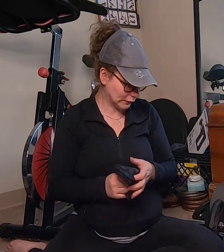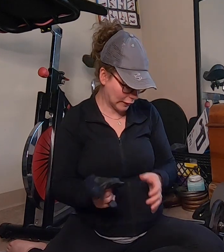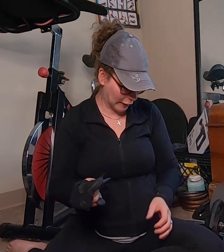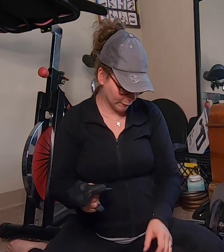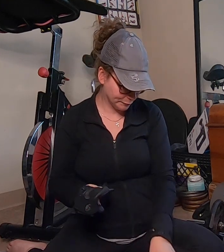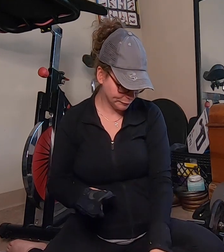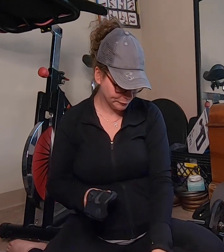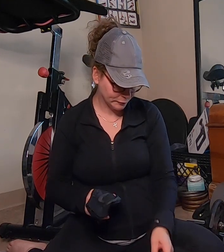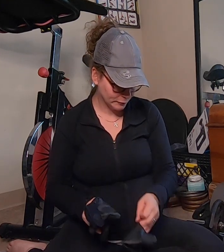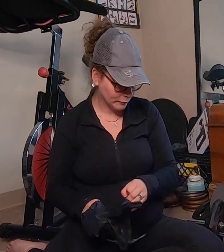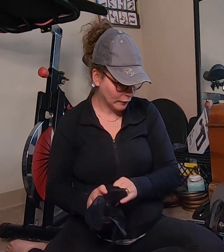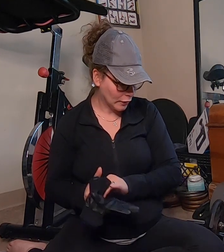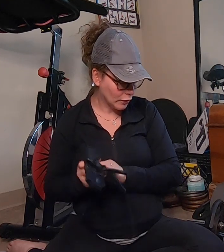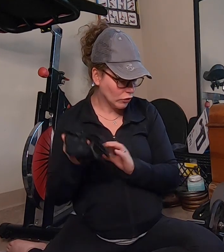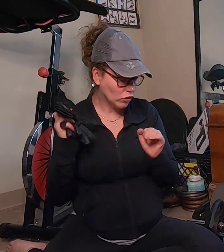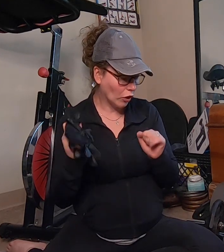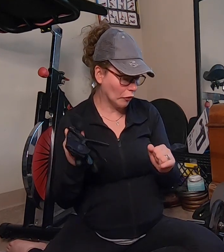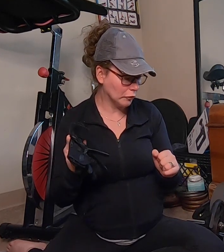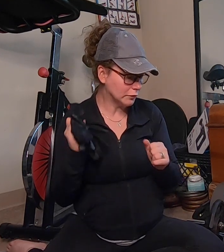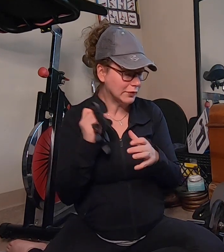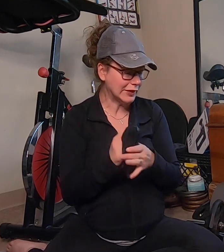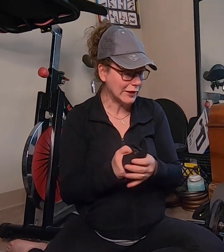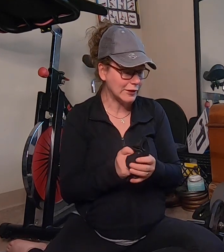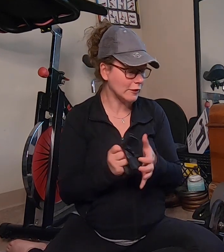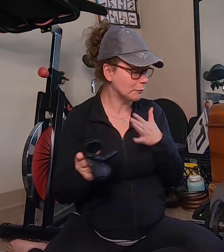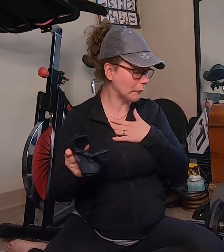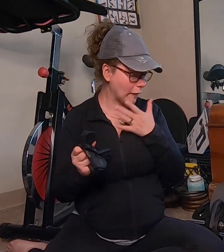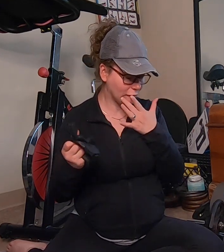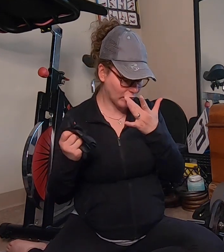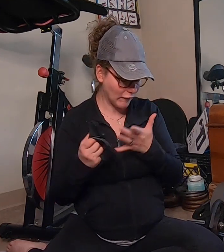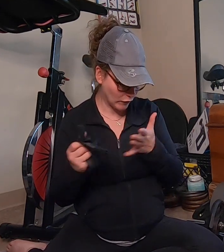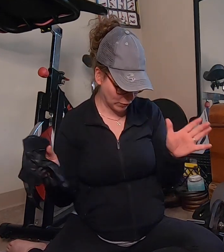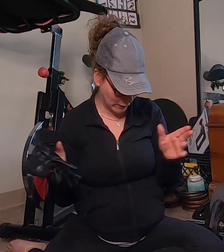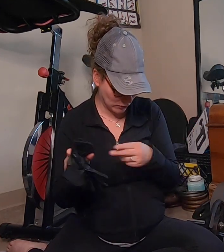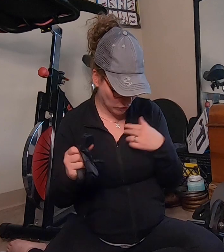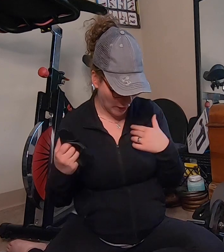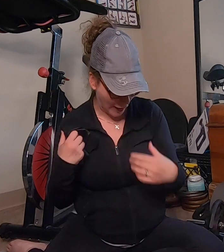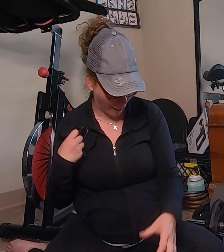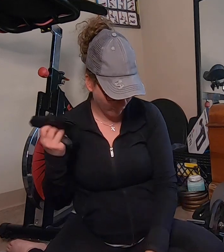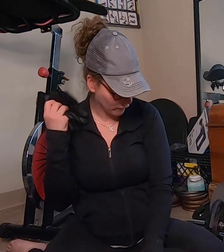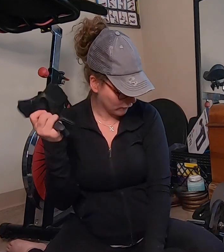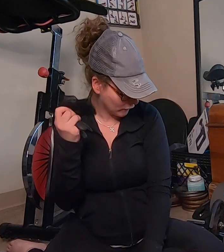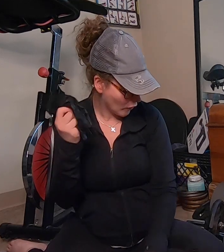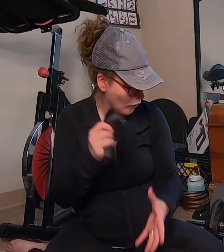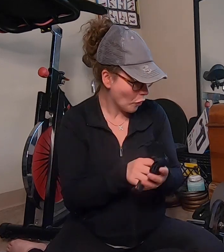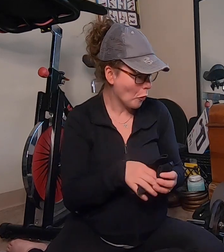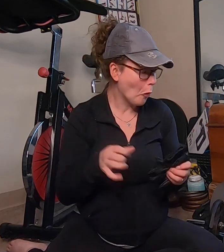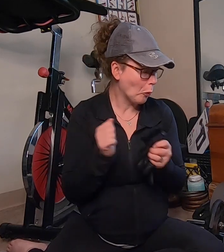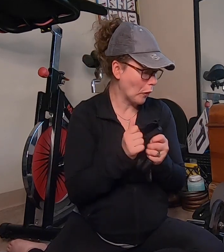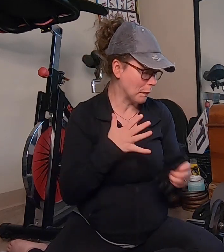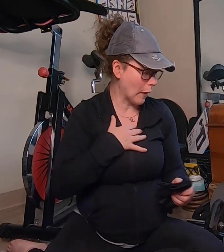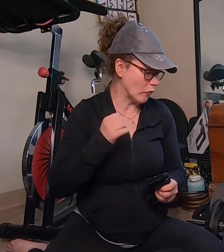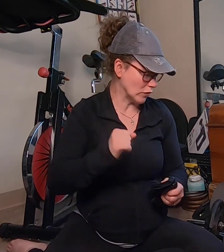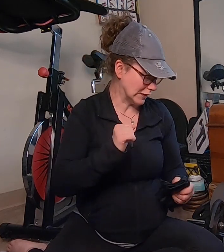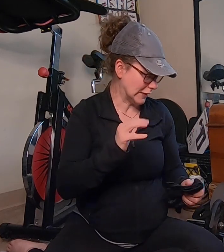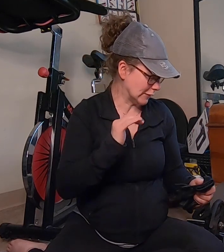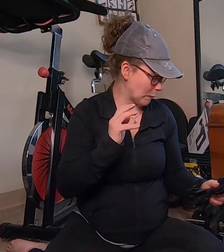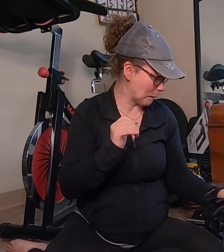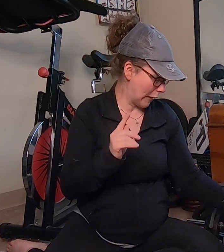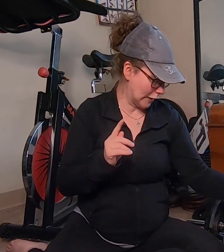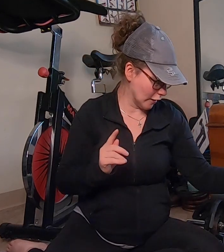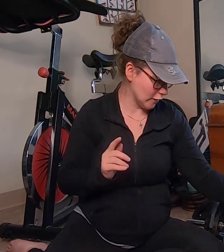that so this is my favorite thing to have with my resistance band